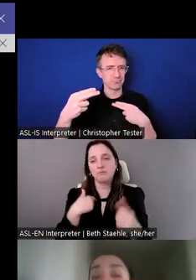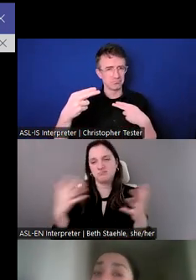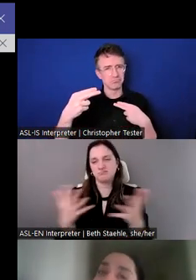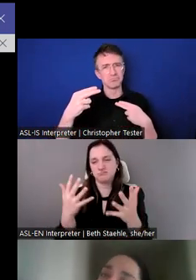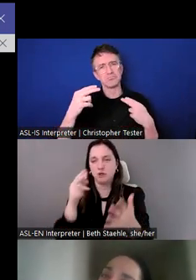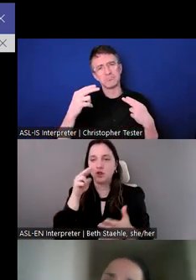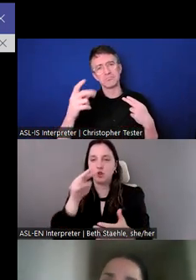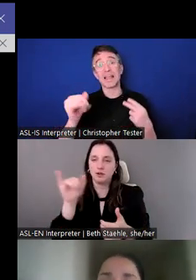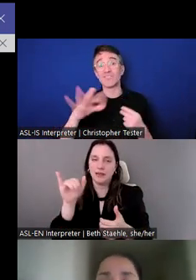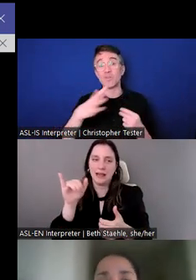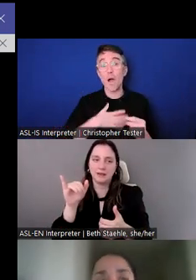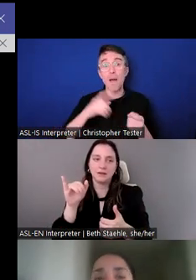positions or Personal Service Contractors.